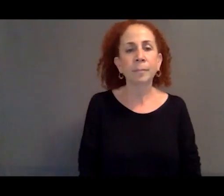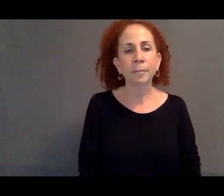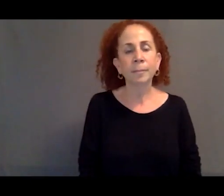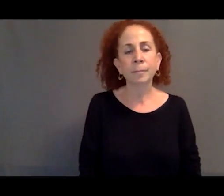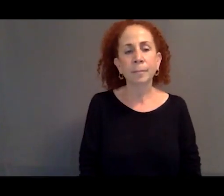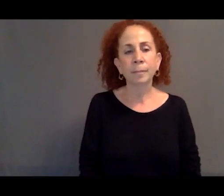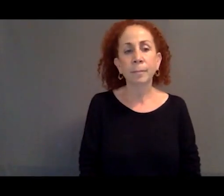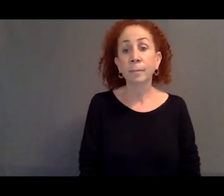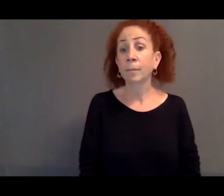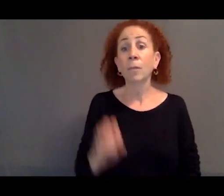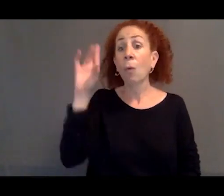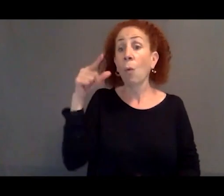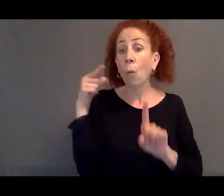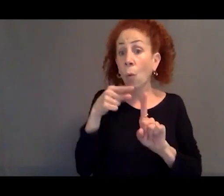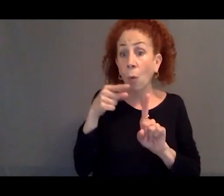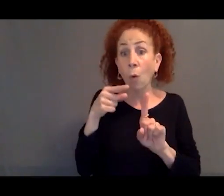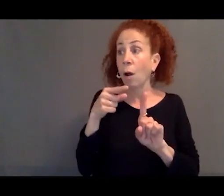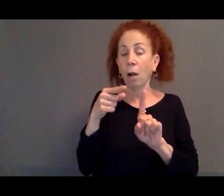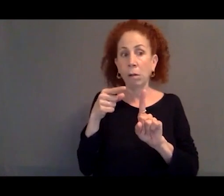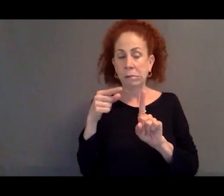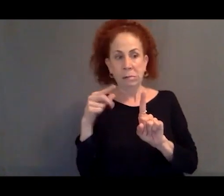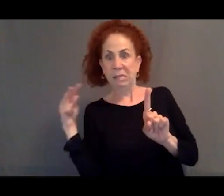sort of been displaced into a third country, and from that third country, they then